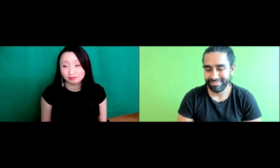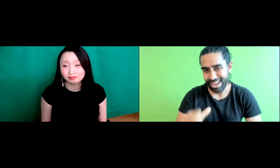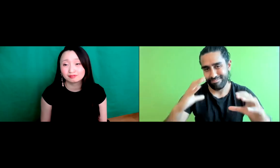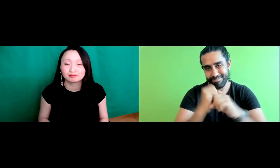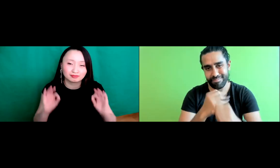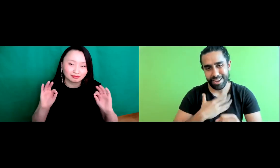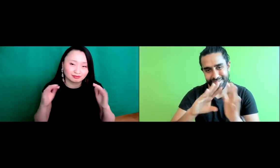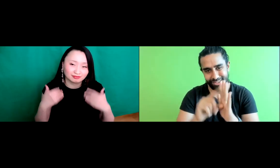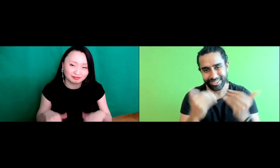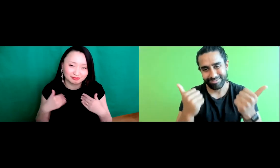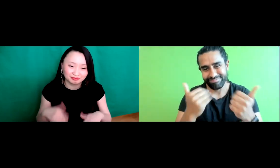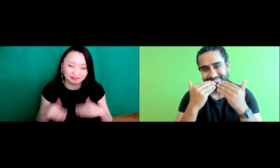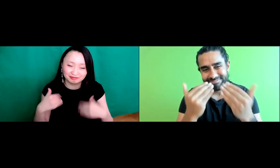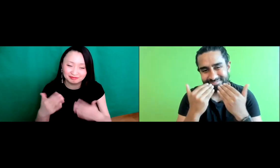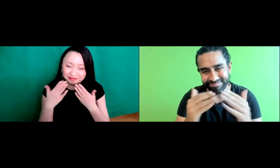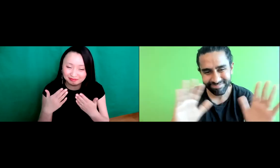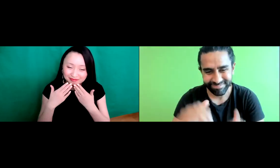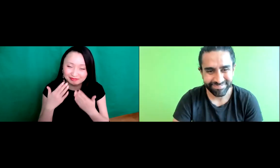100 students that are currently signed up for that.